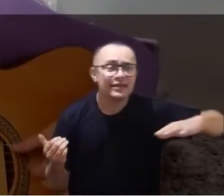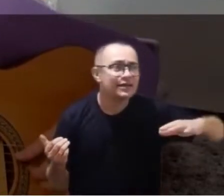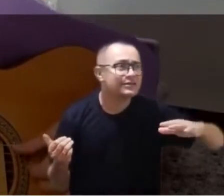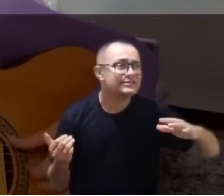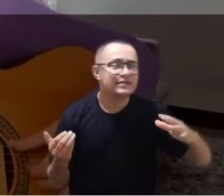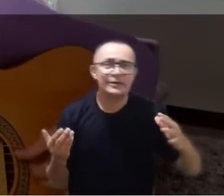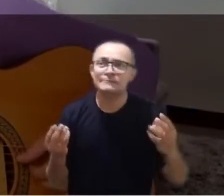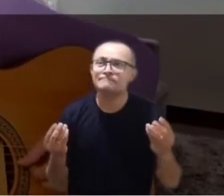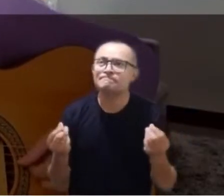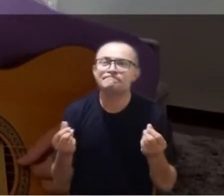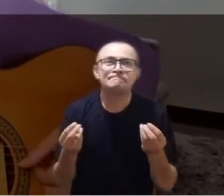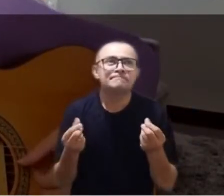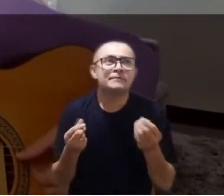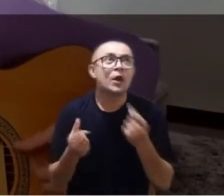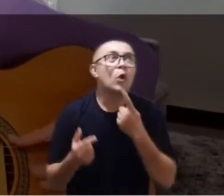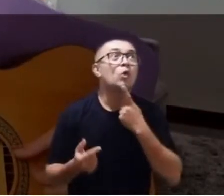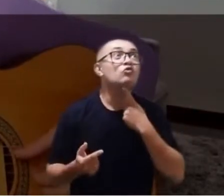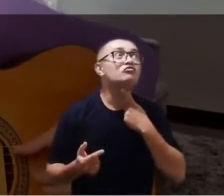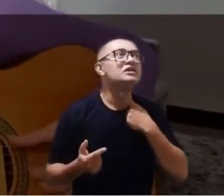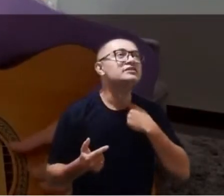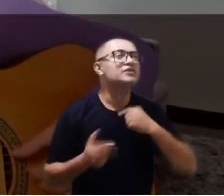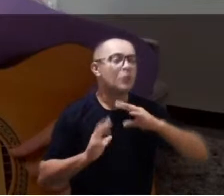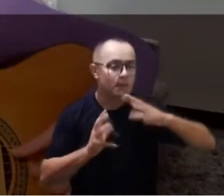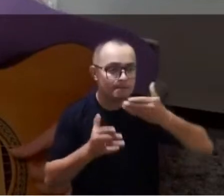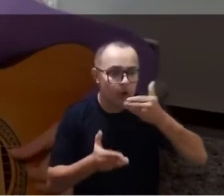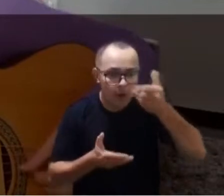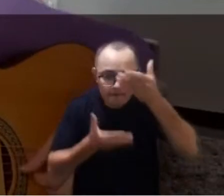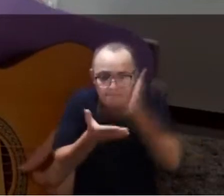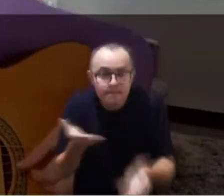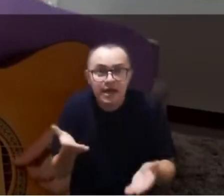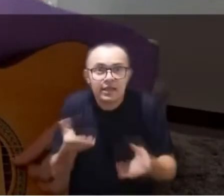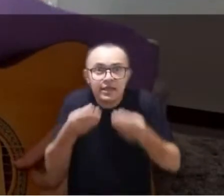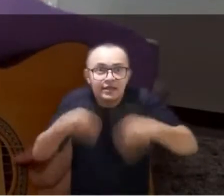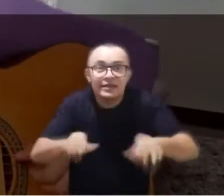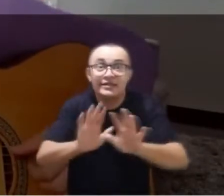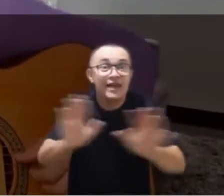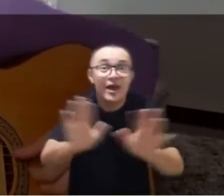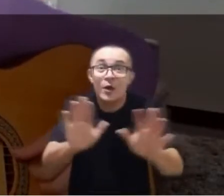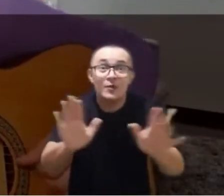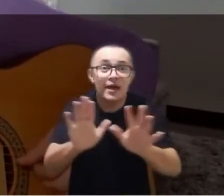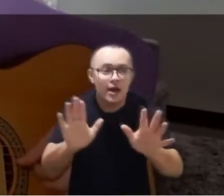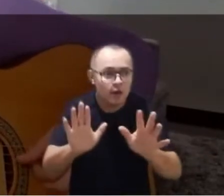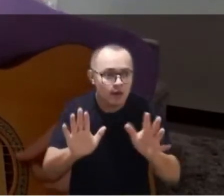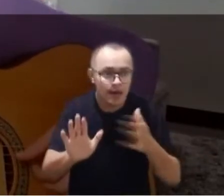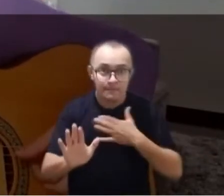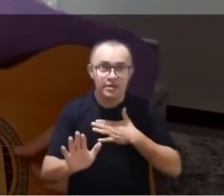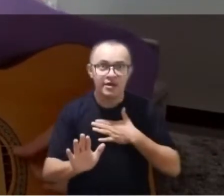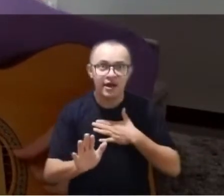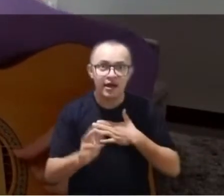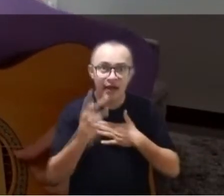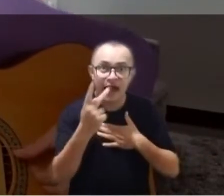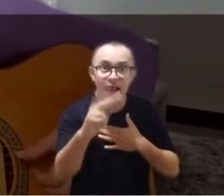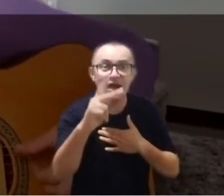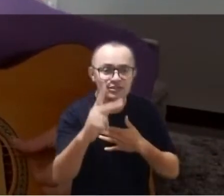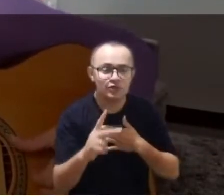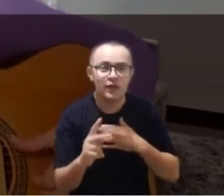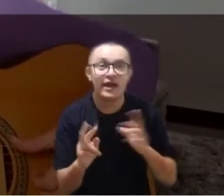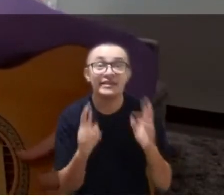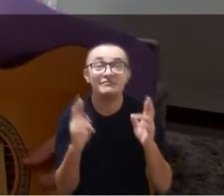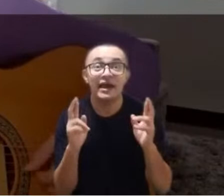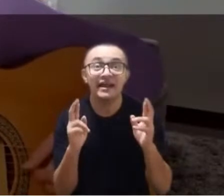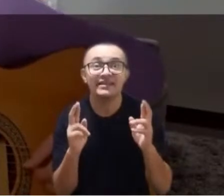the desire for a better world will still be strong. May we join my hope with yours